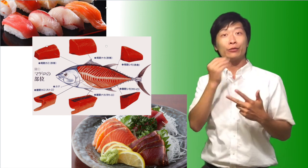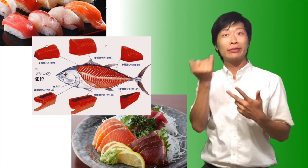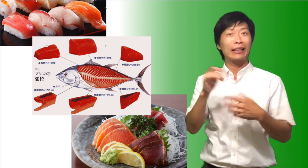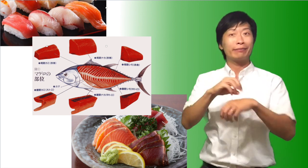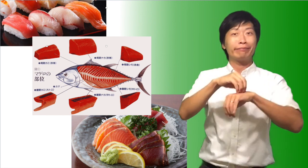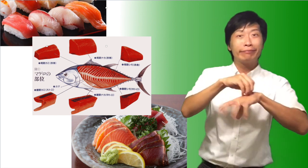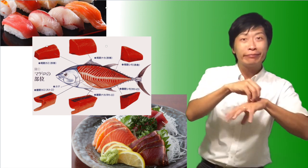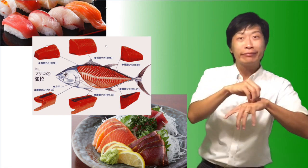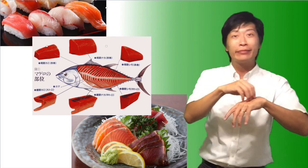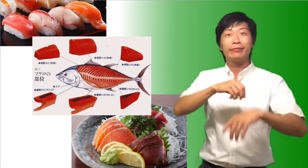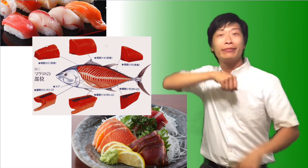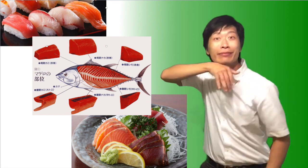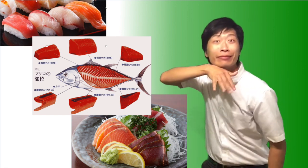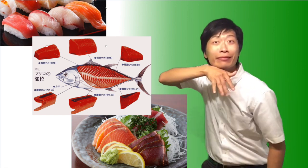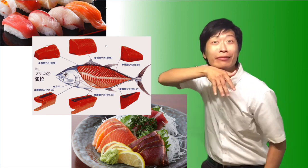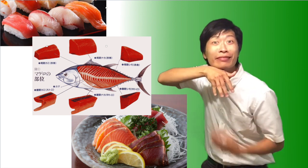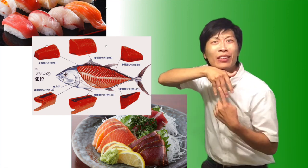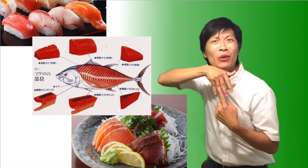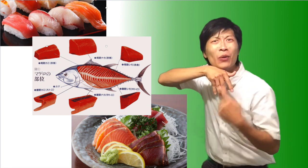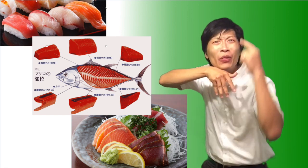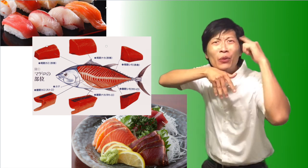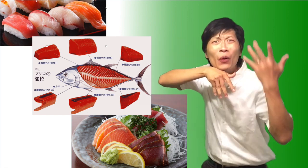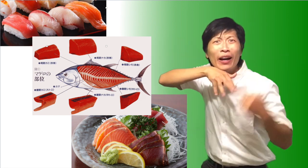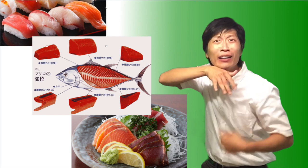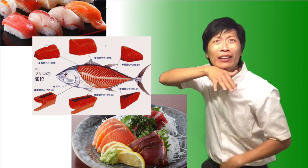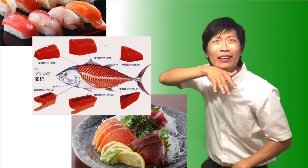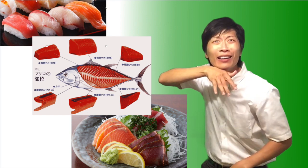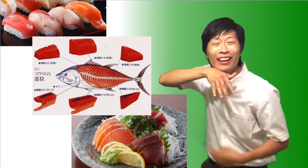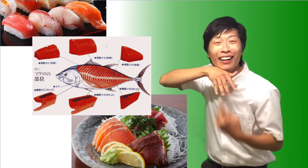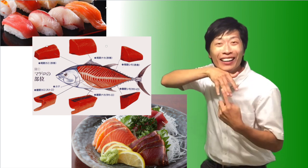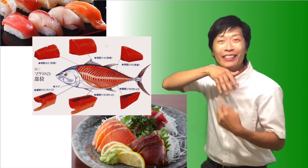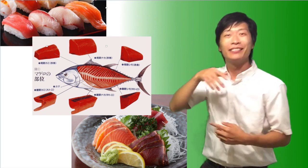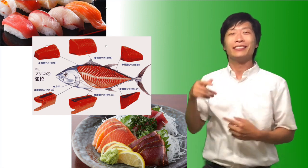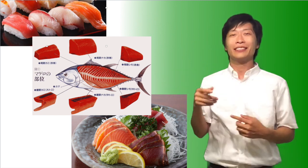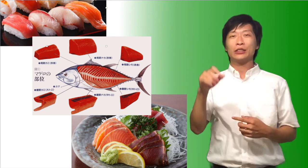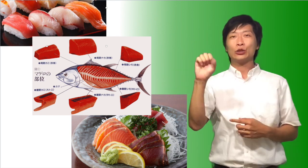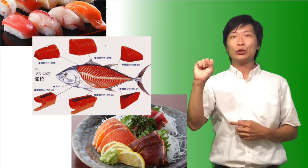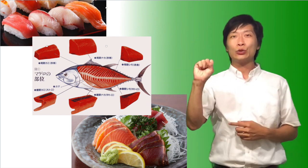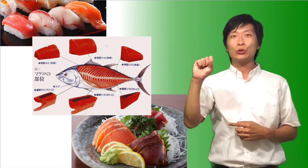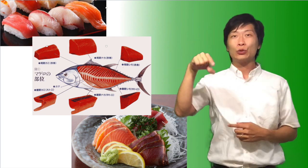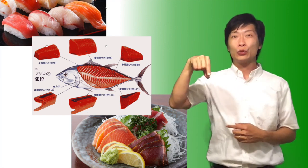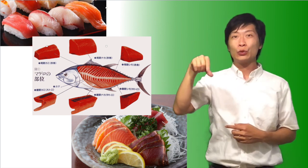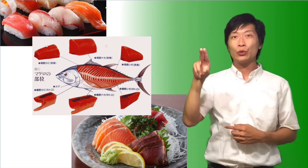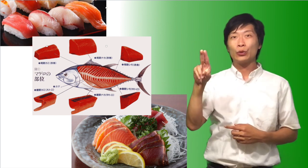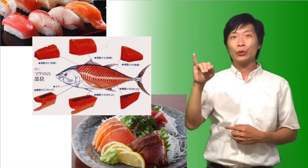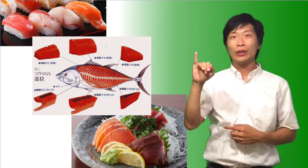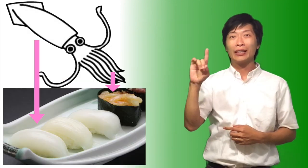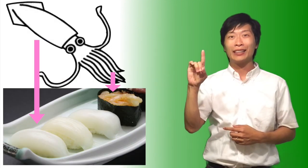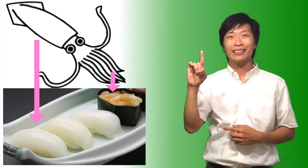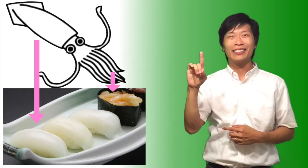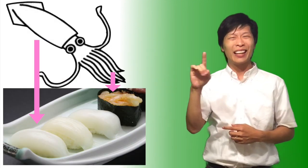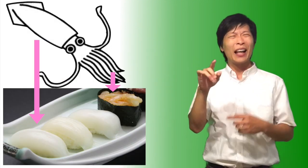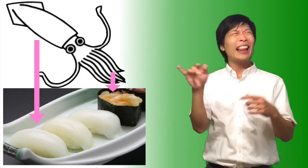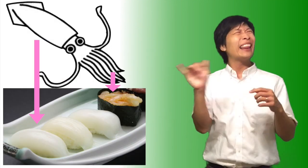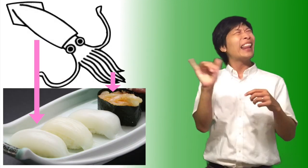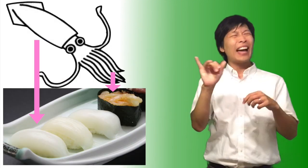There are other foods like Octopus, "イカ"... What is that? "IKA" - Squid.